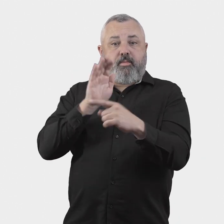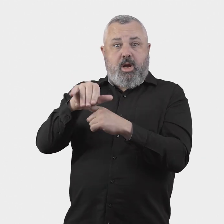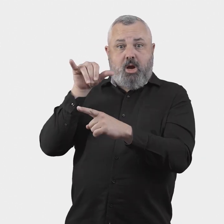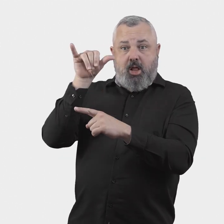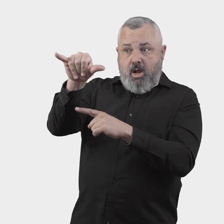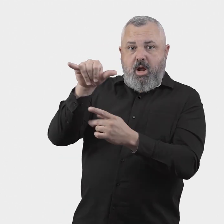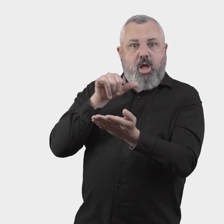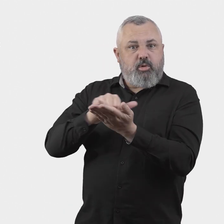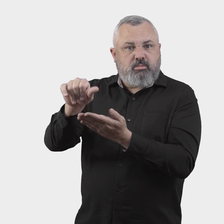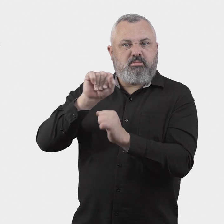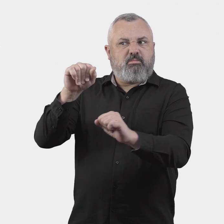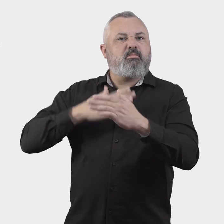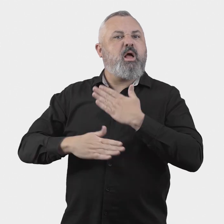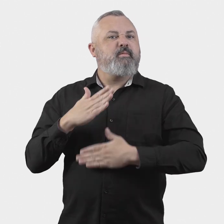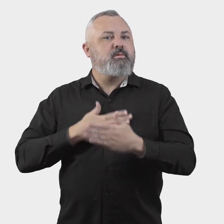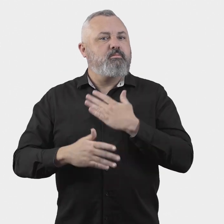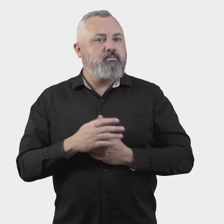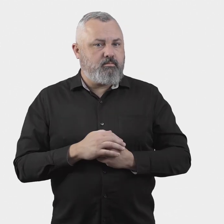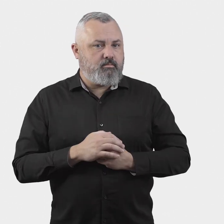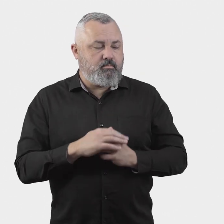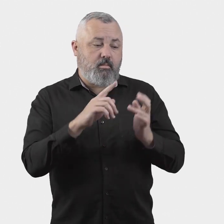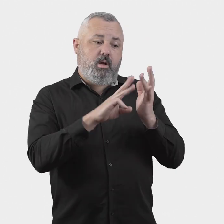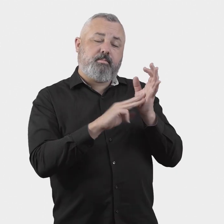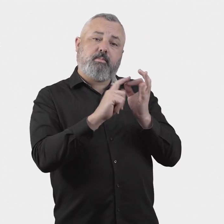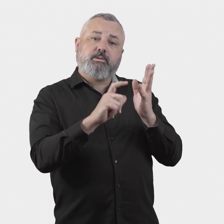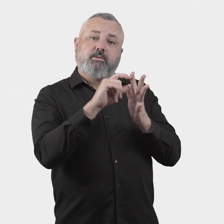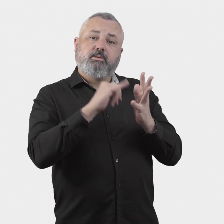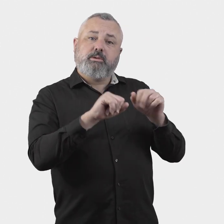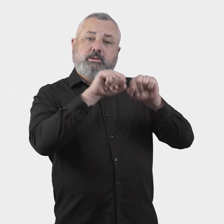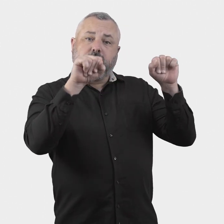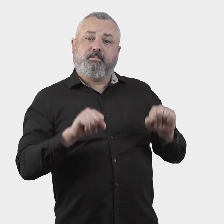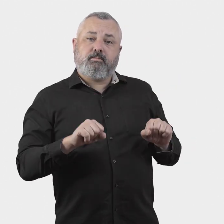the Aviation Industry Ombuds Scheme may need to access more detailed information about the reasons for